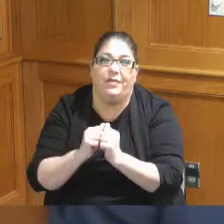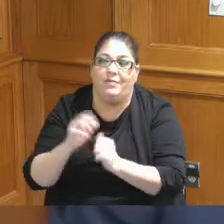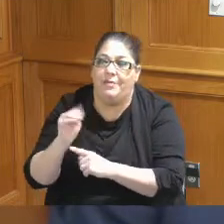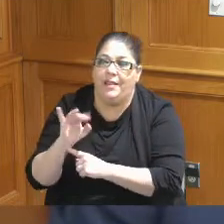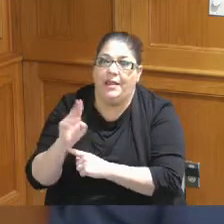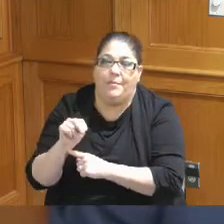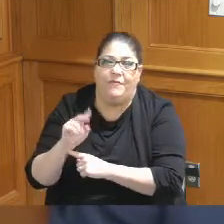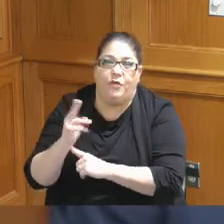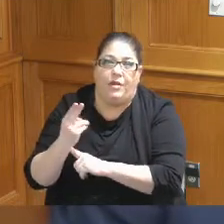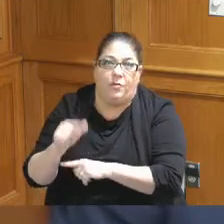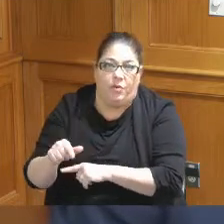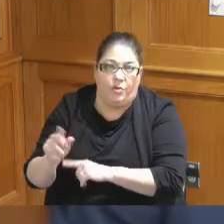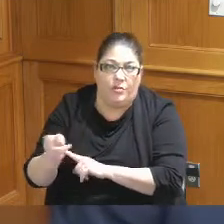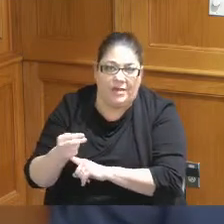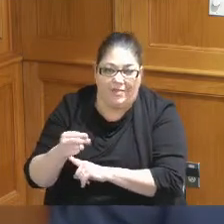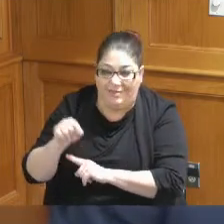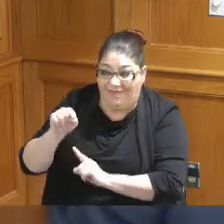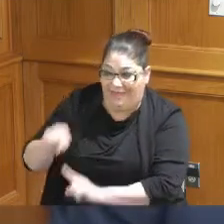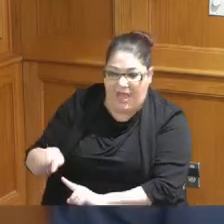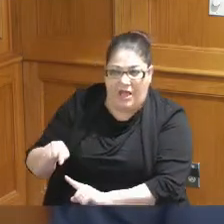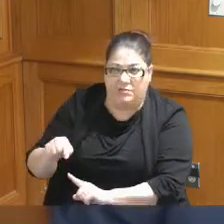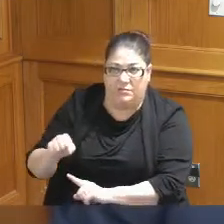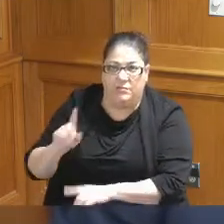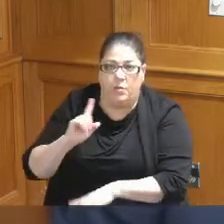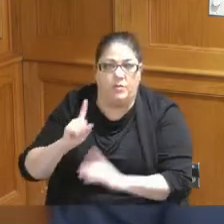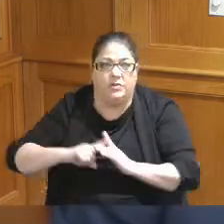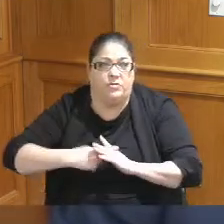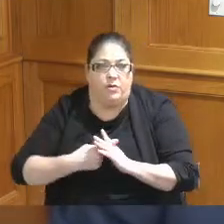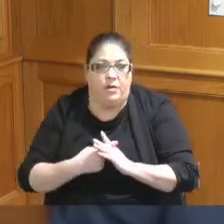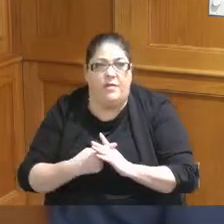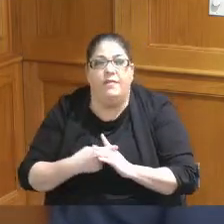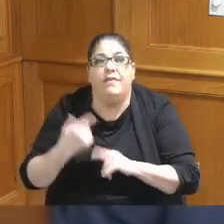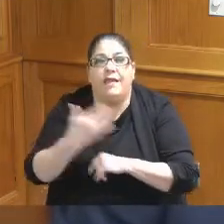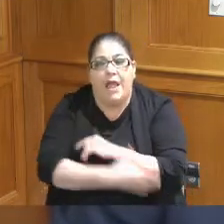the headquarter Hotel so that is where we started and so the county said all right well the first